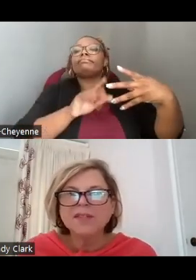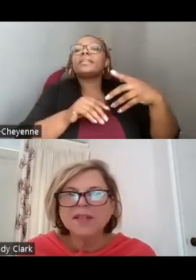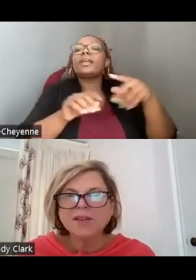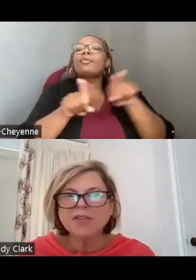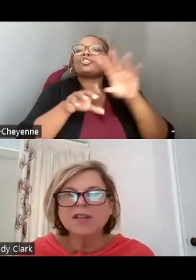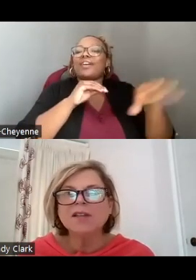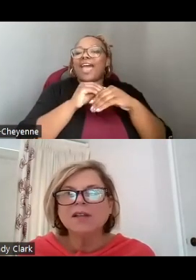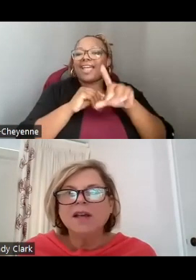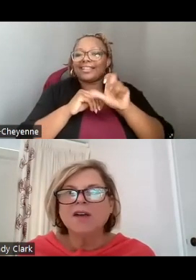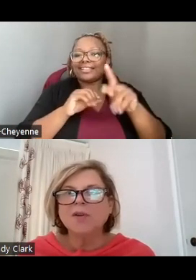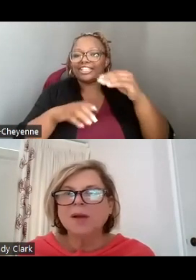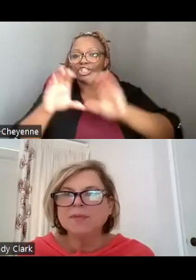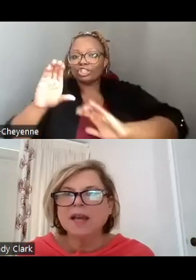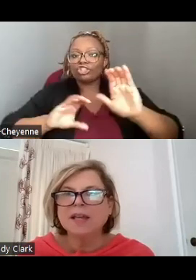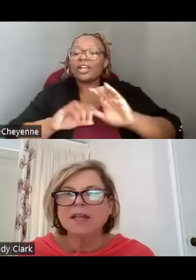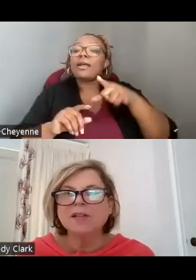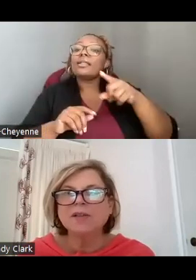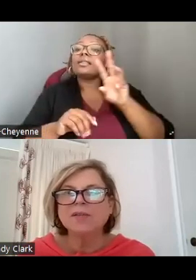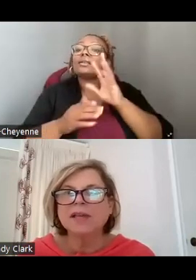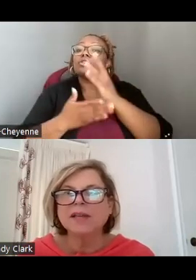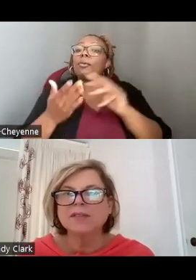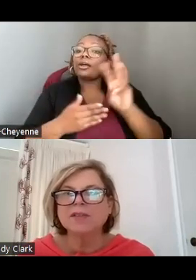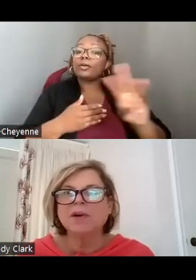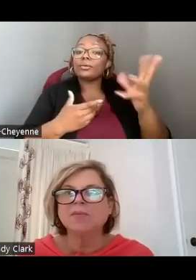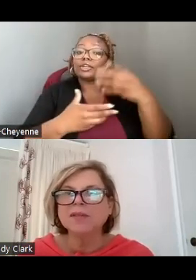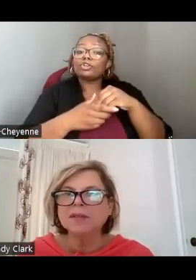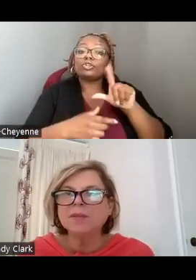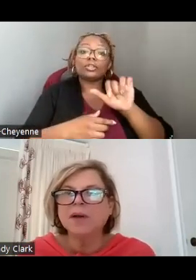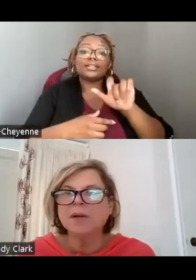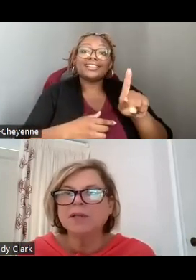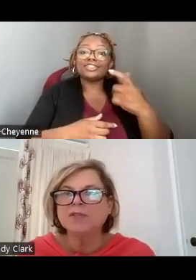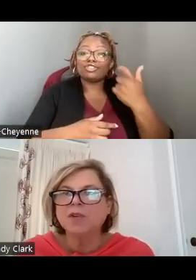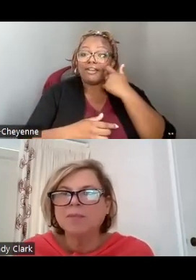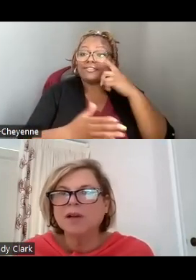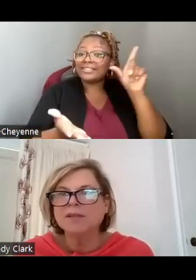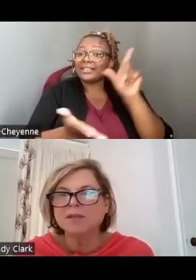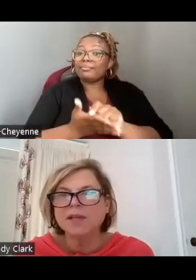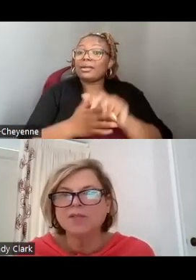THIS SECTION OF OUR WEBSITE INCLUDES LINKS TO OUR RECENTLY PUBLISHED TRIBAL CONSULTATION